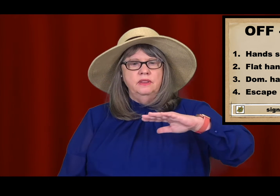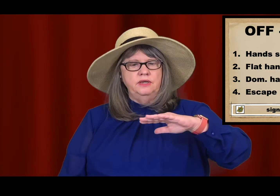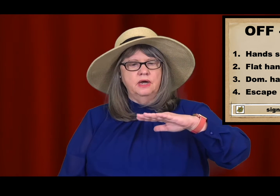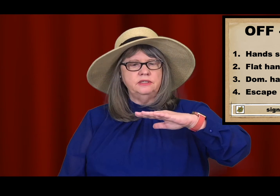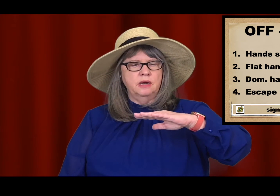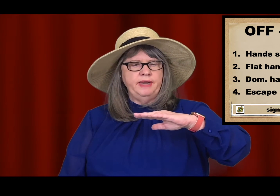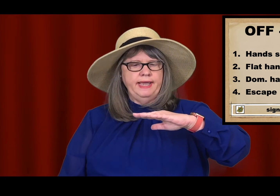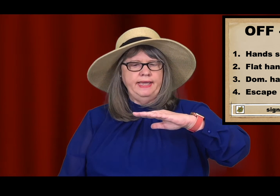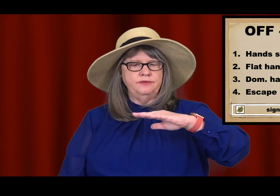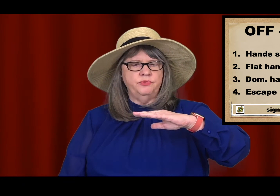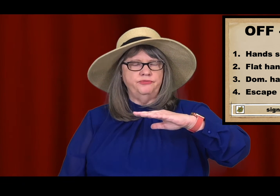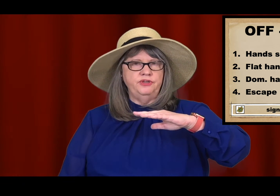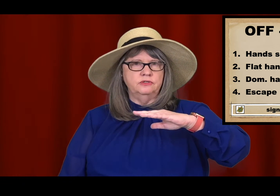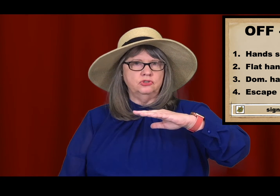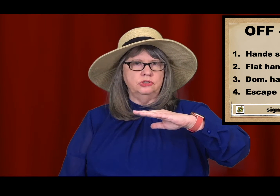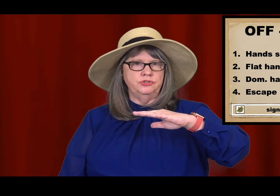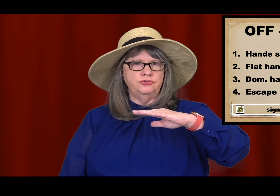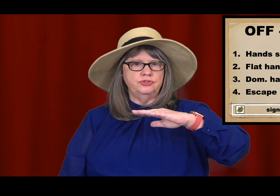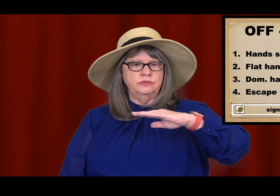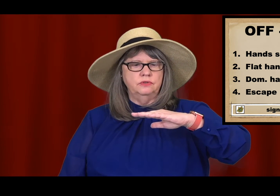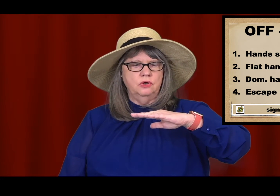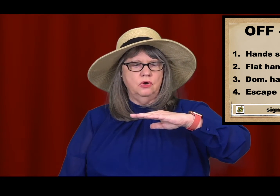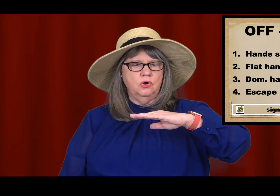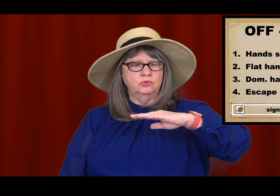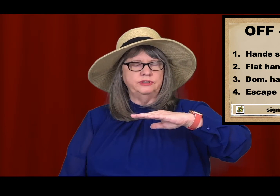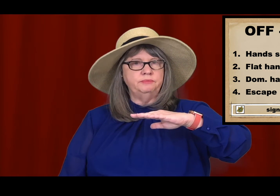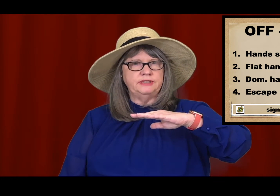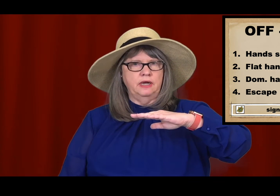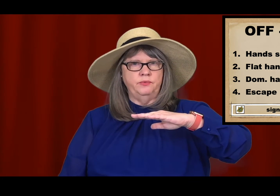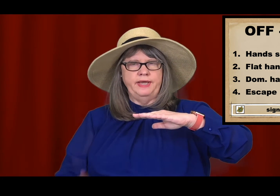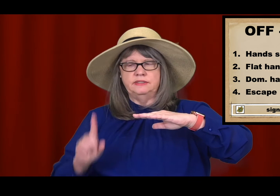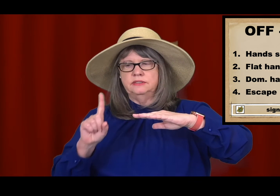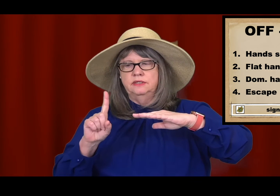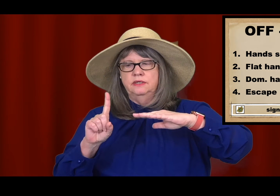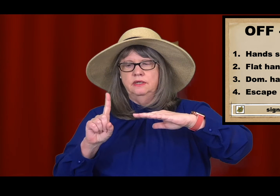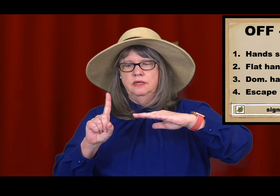The non-dominant hand with the fingers loose holds up sideways.